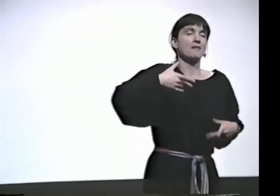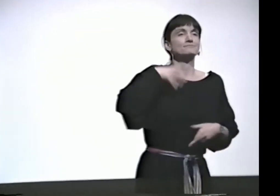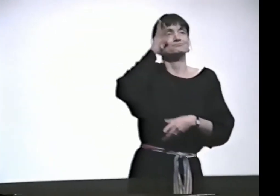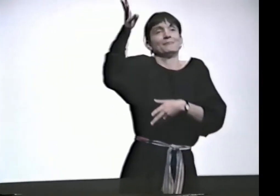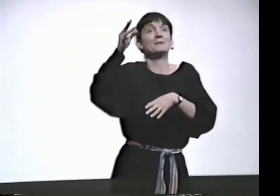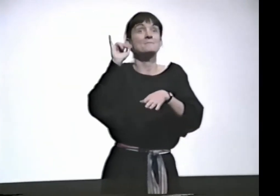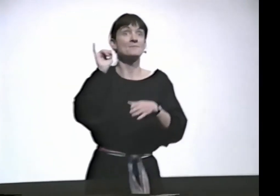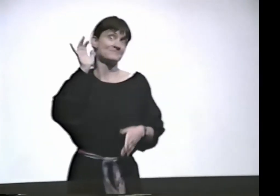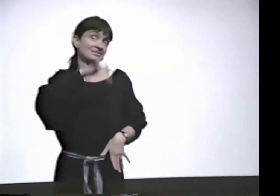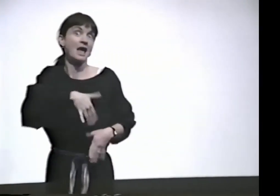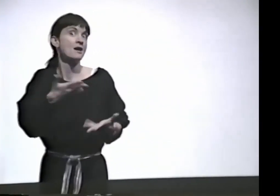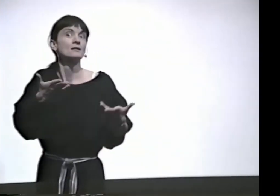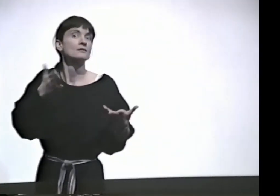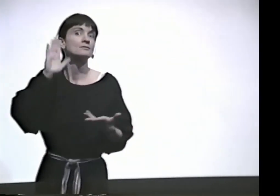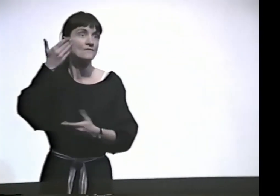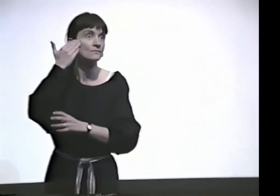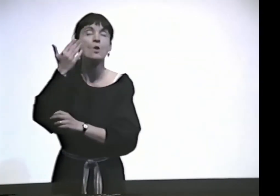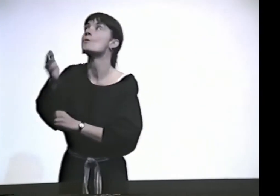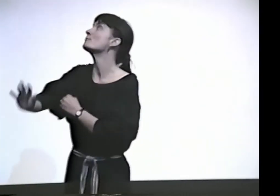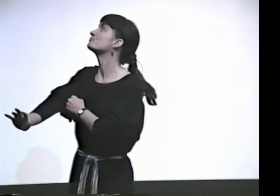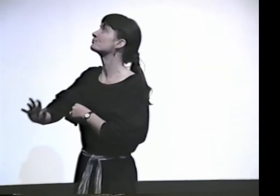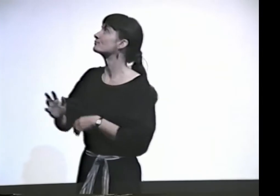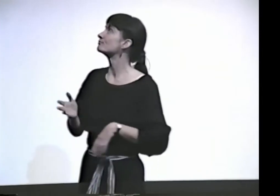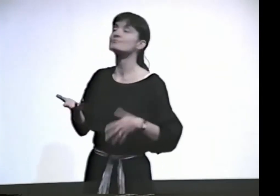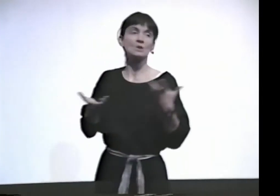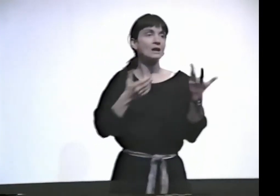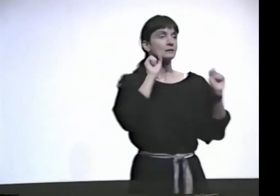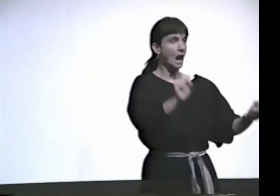I DON'T KNOW, I HAVEN'T DEVELOPED A POEM ABOUT THAT YET. IT'S POSSIBLE.